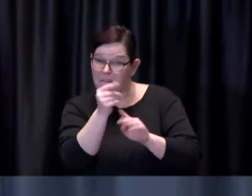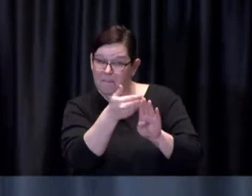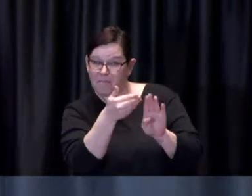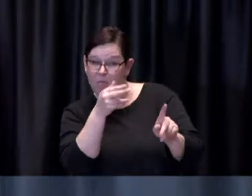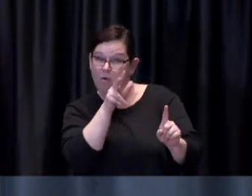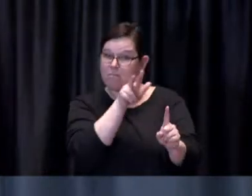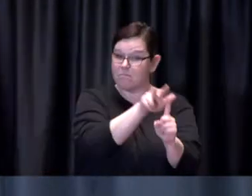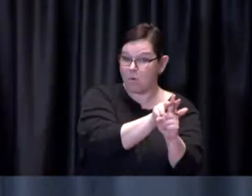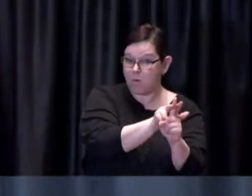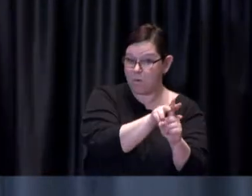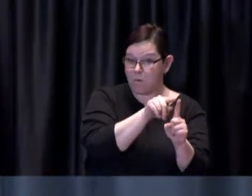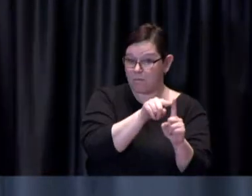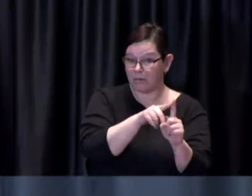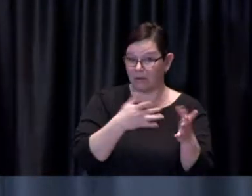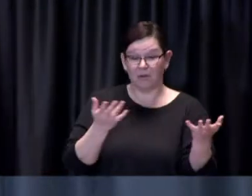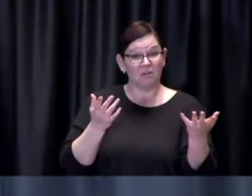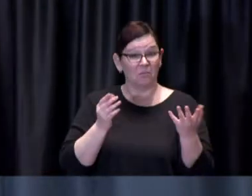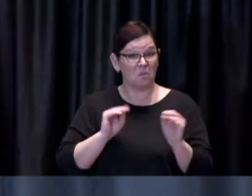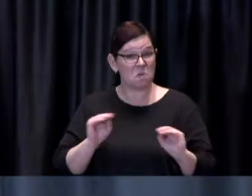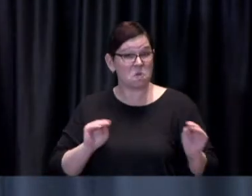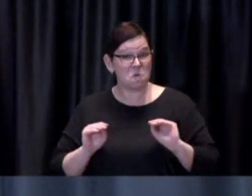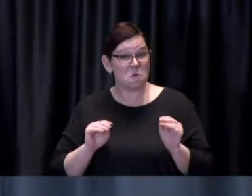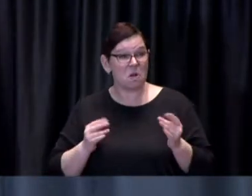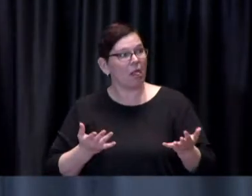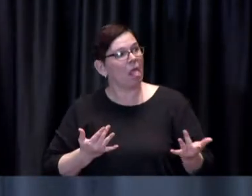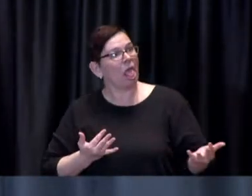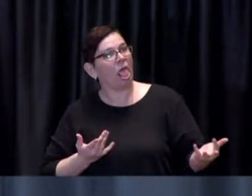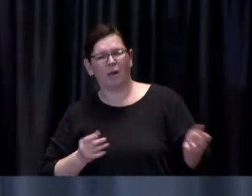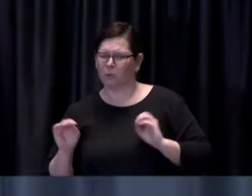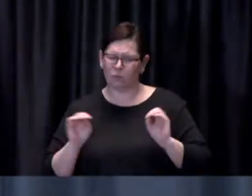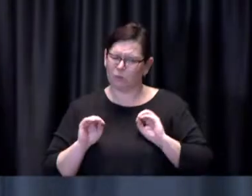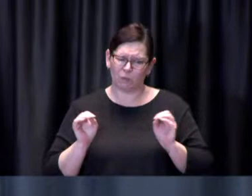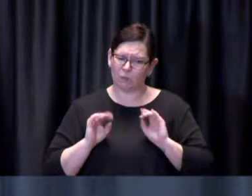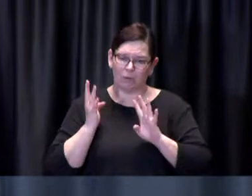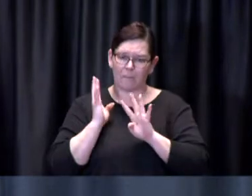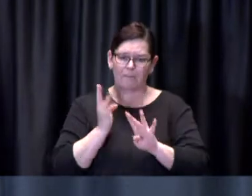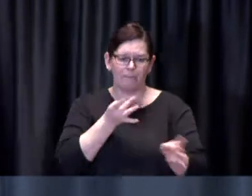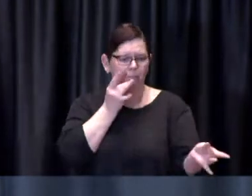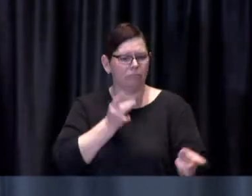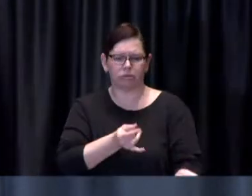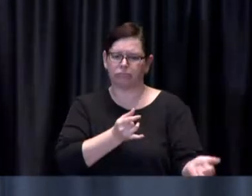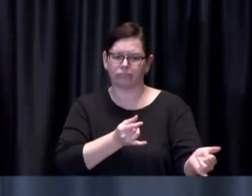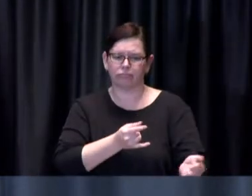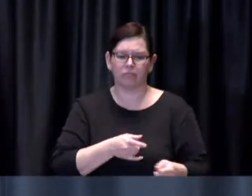At present, the majority of clients are in and out of the clinic in approximately 30 minutes.